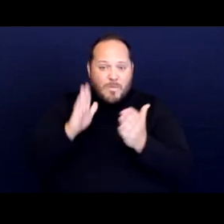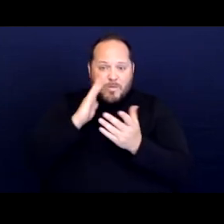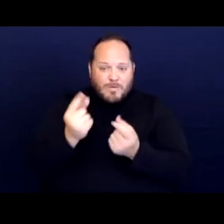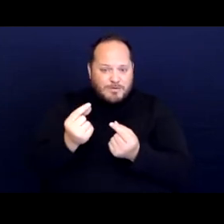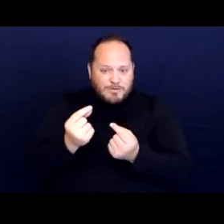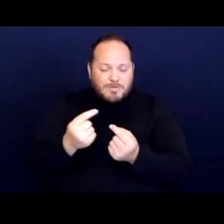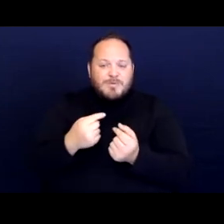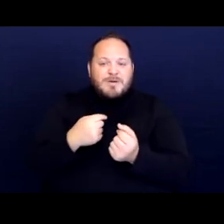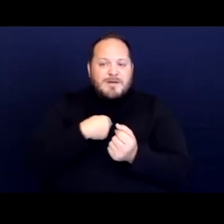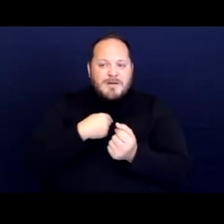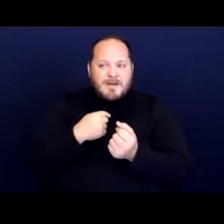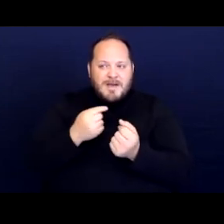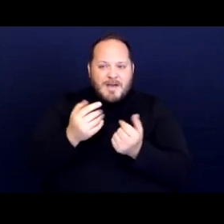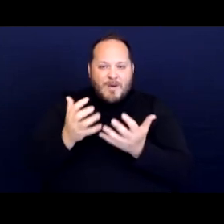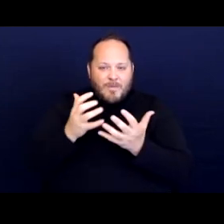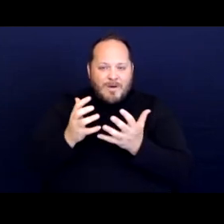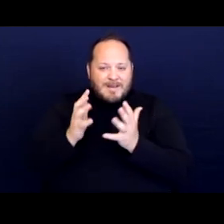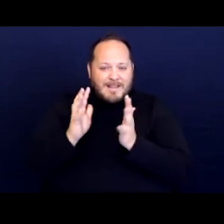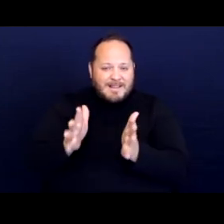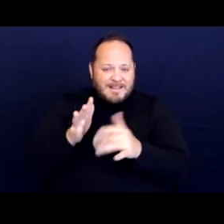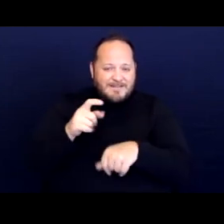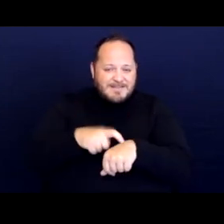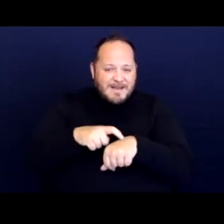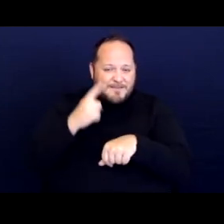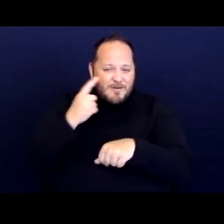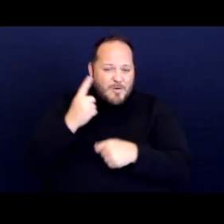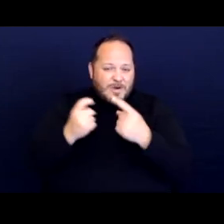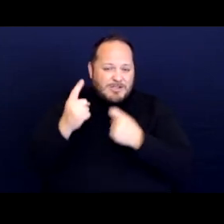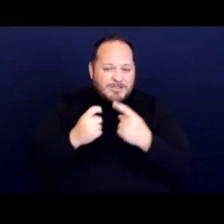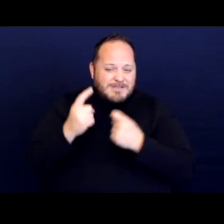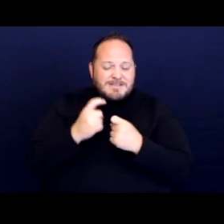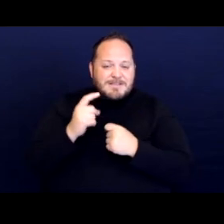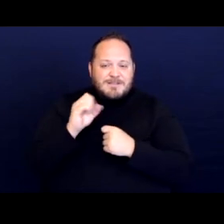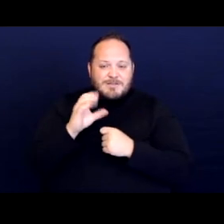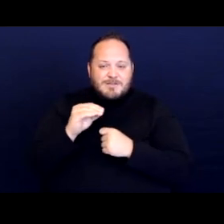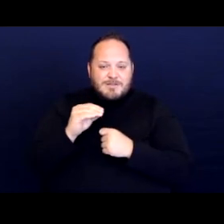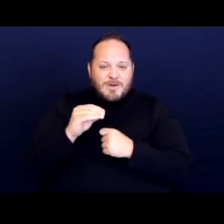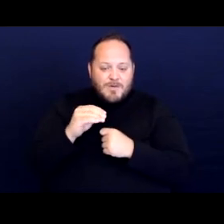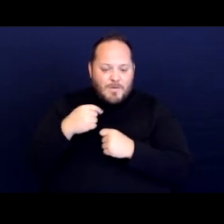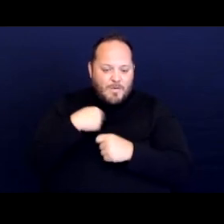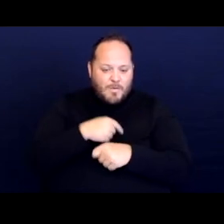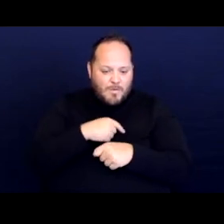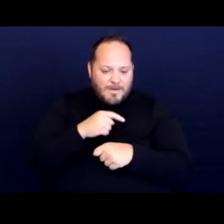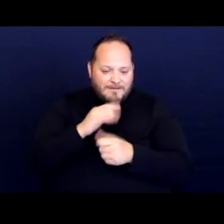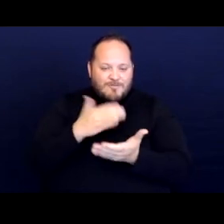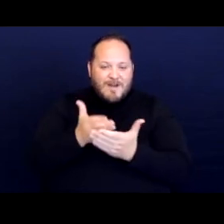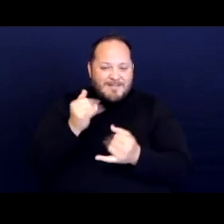I wanna leave room for questions. So I have, we've reached the end of the presentation